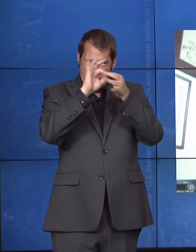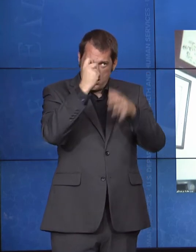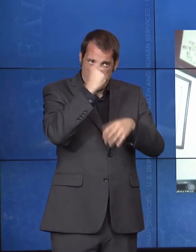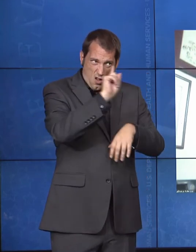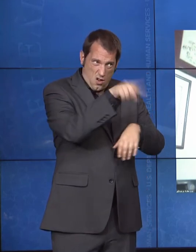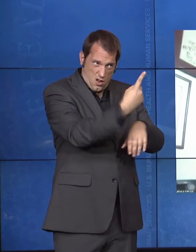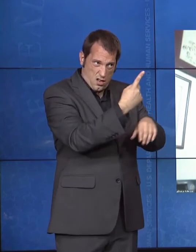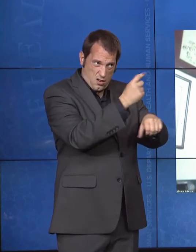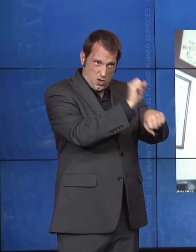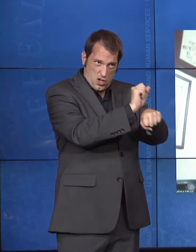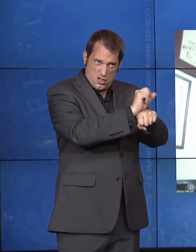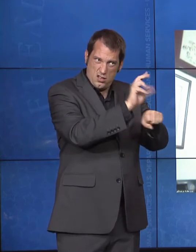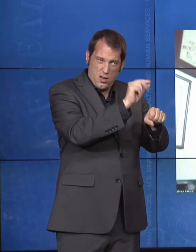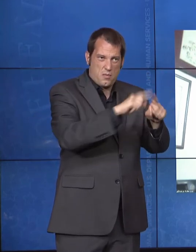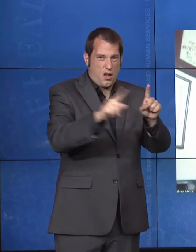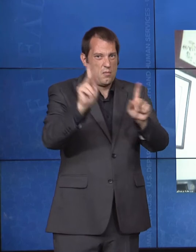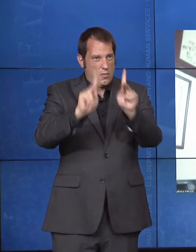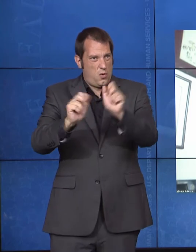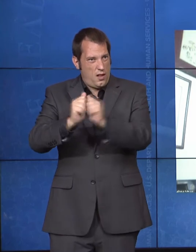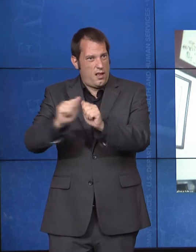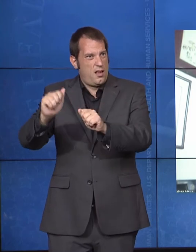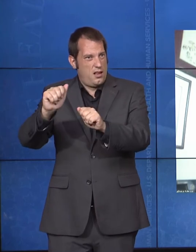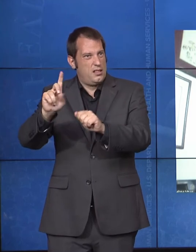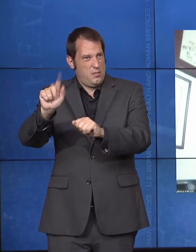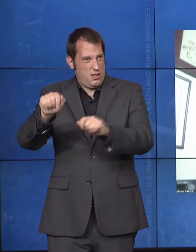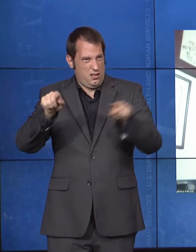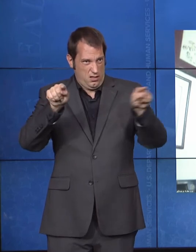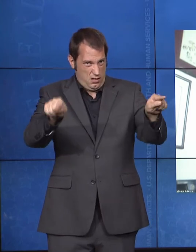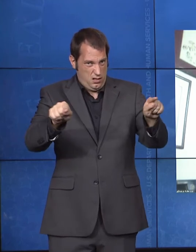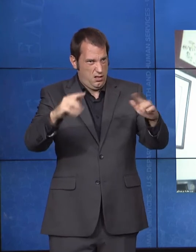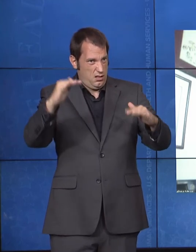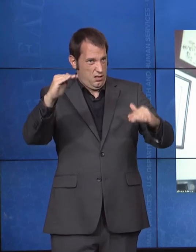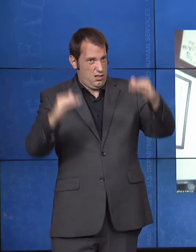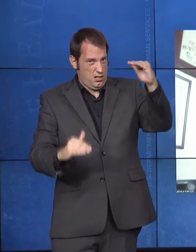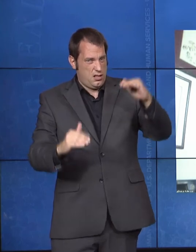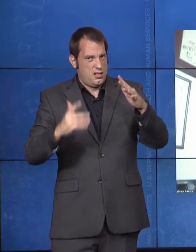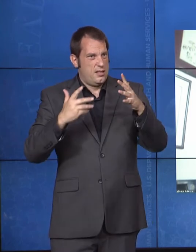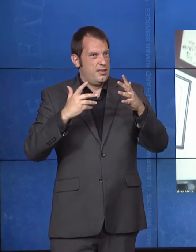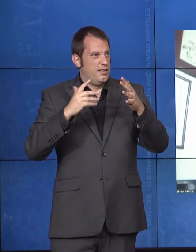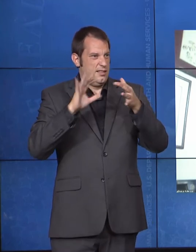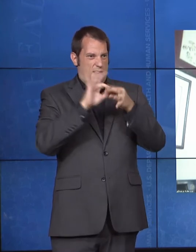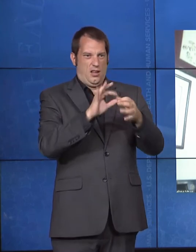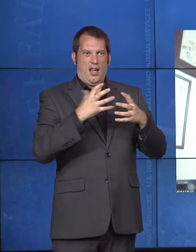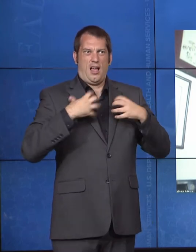are traditionally used to having helped them, also access to PPE. And then certainly what